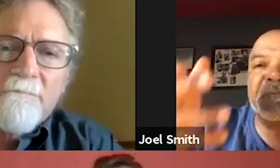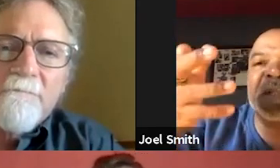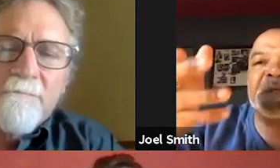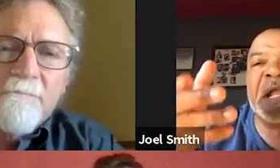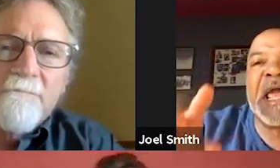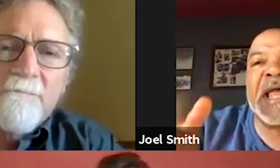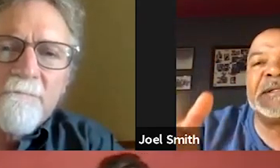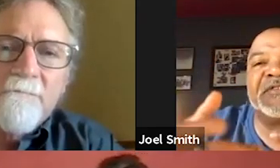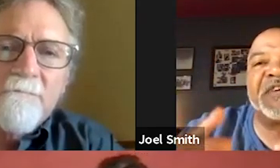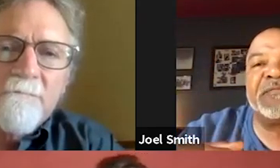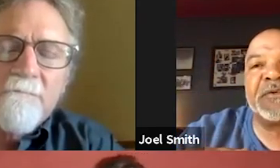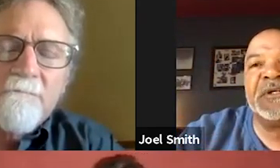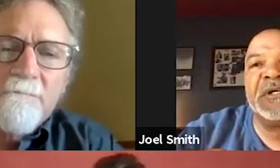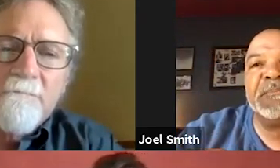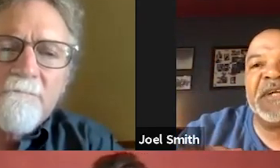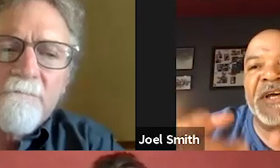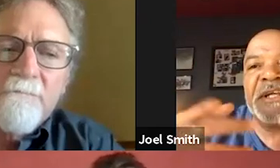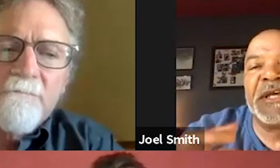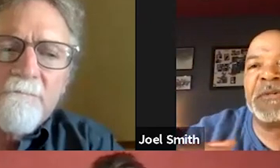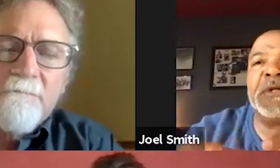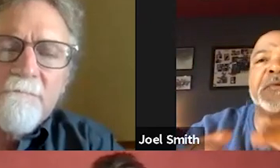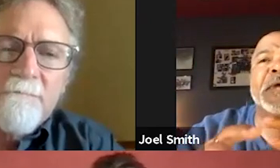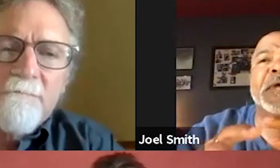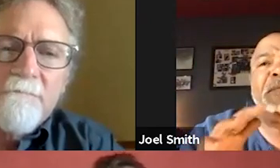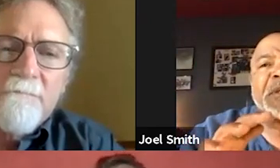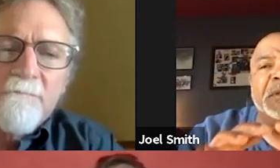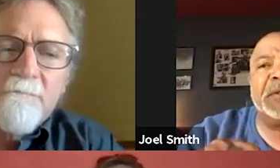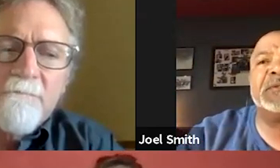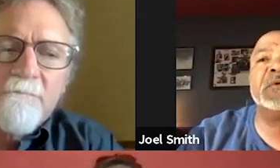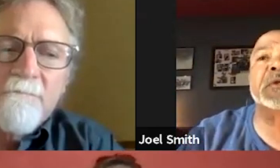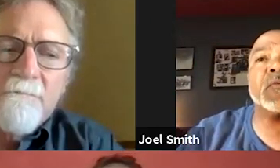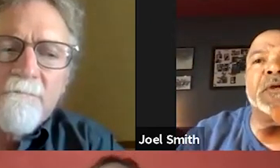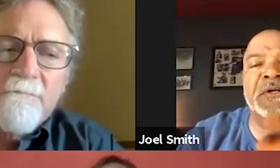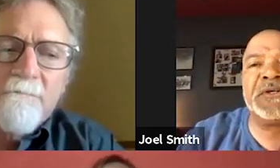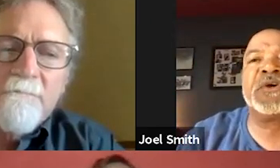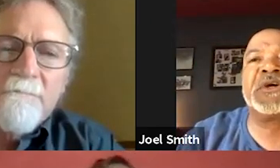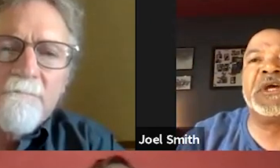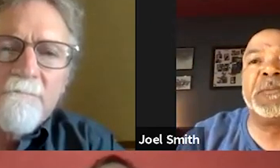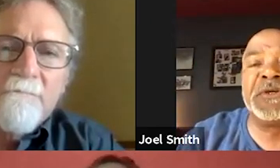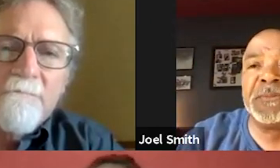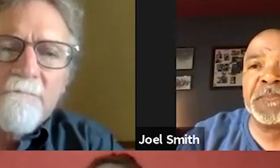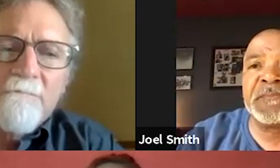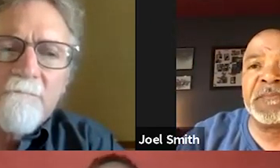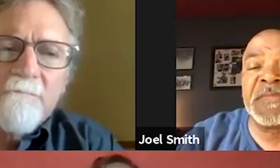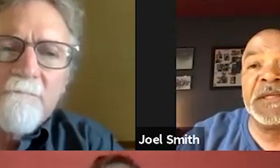make them land a little softer by telling them, "It's not that big a deal. We're gonna work on this. We're gonna help you."